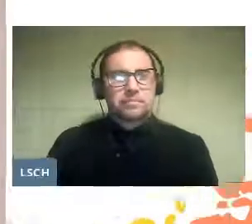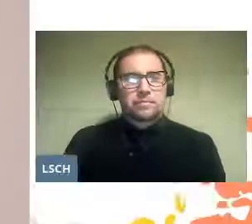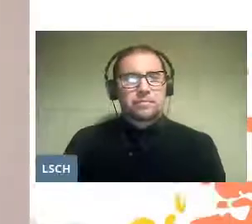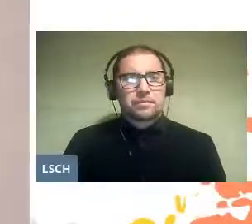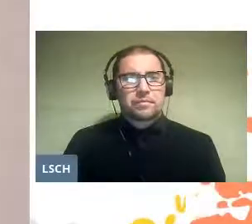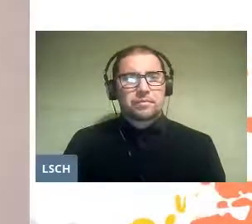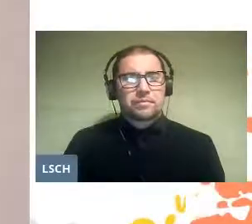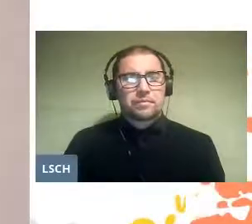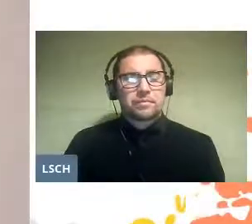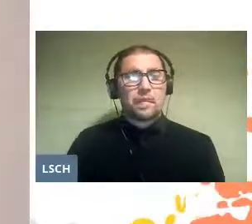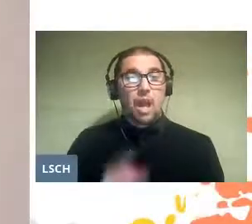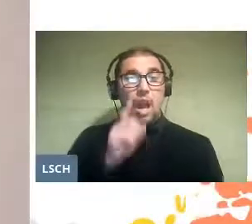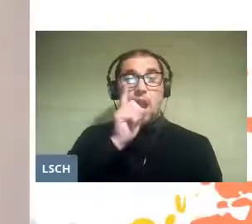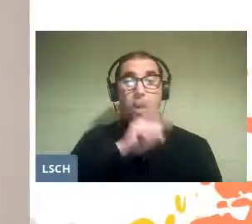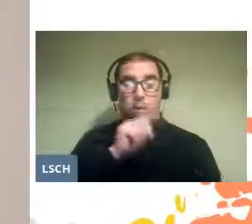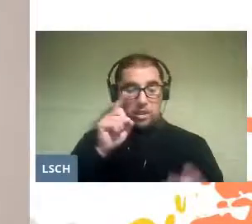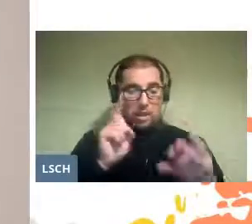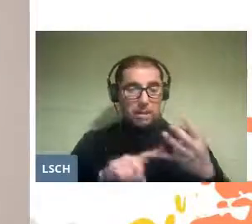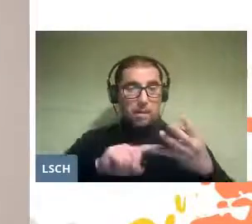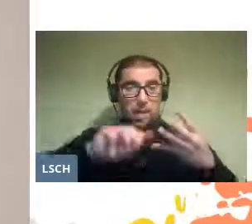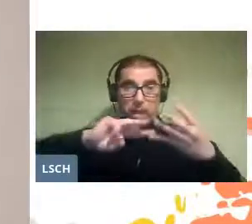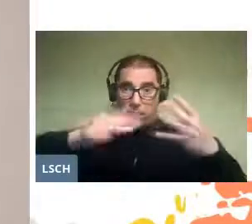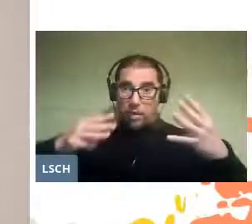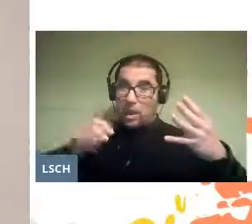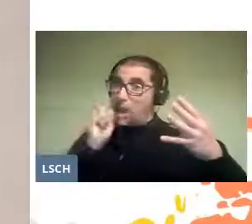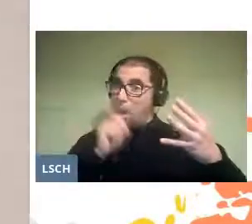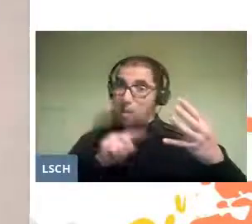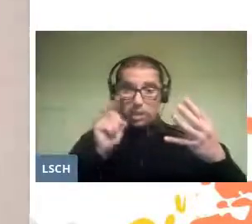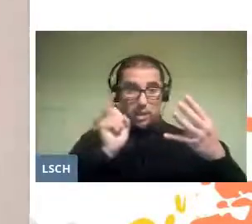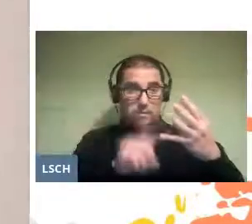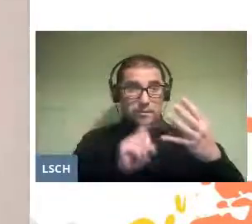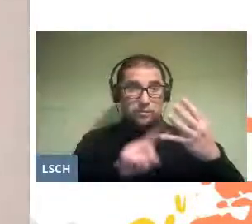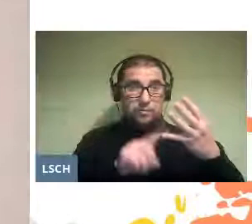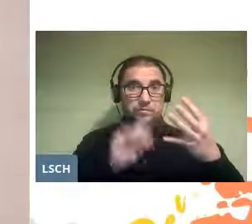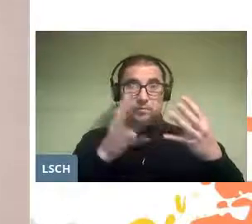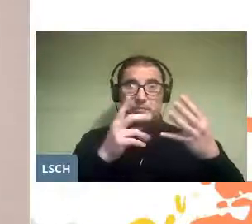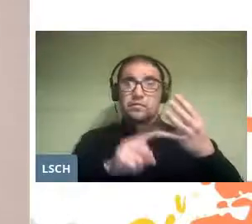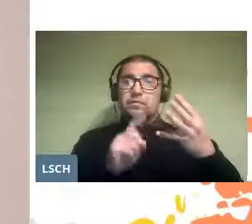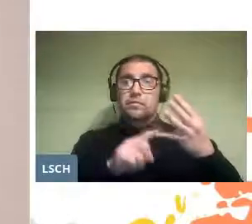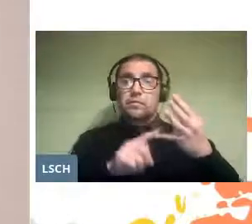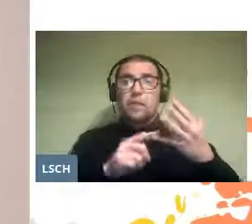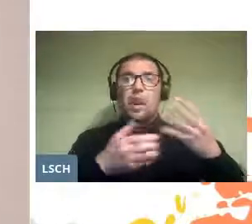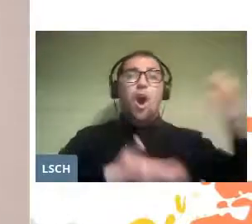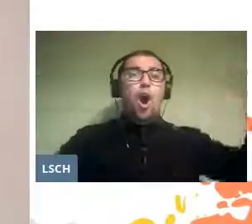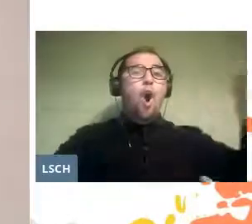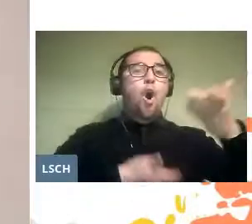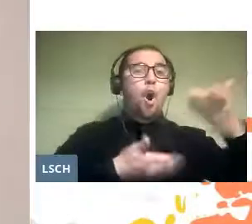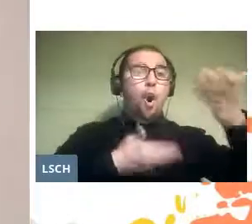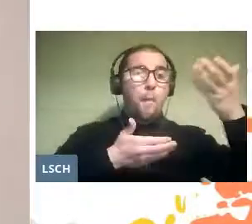And the last modality that we will perform today is the opera for children,